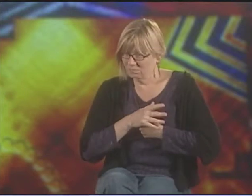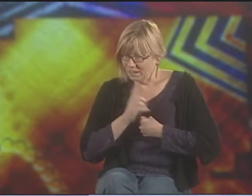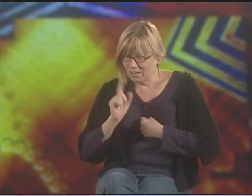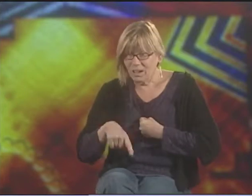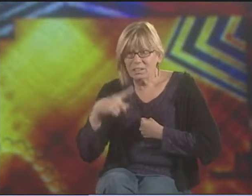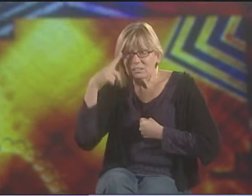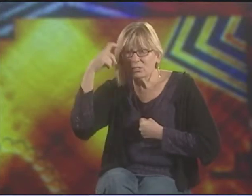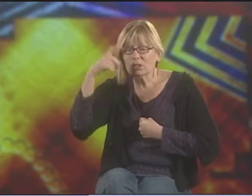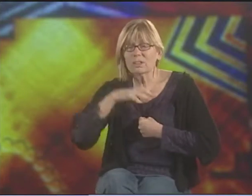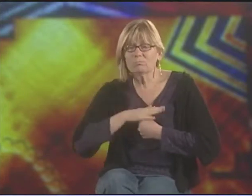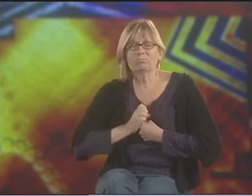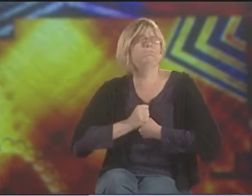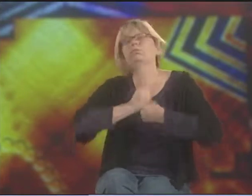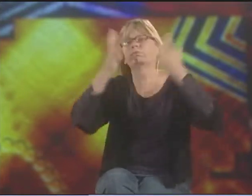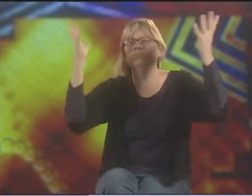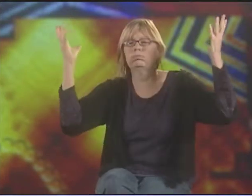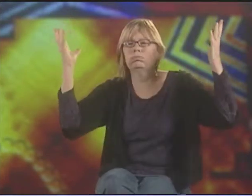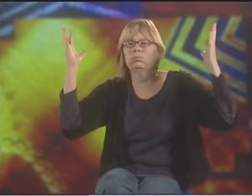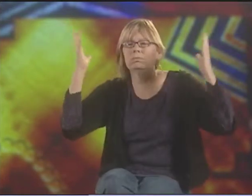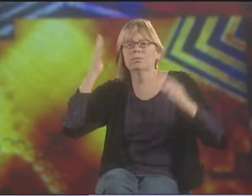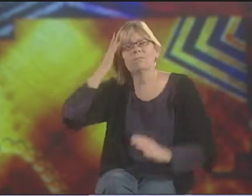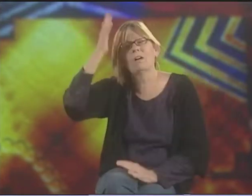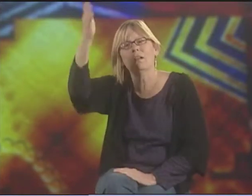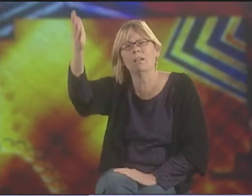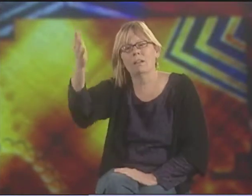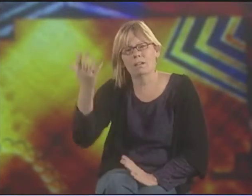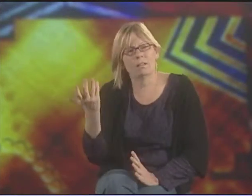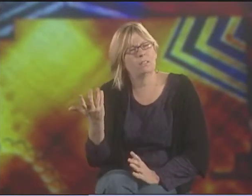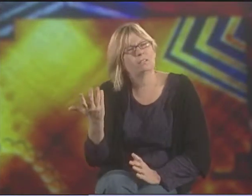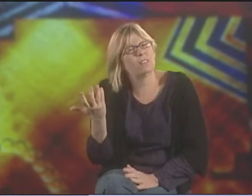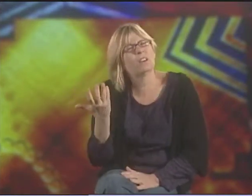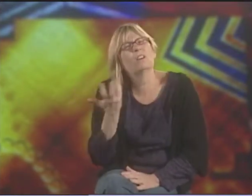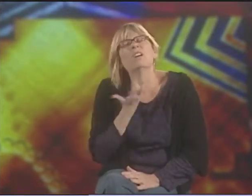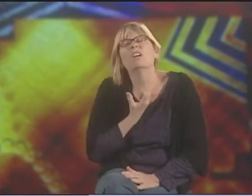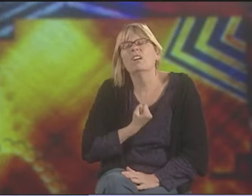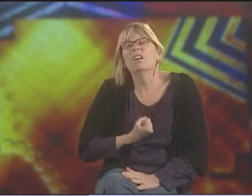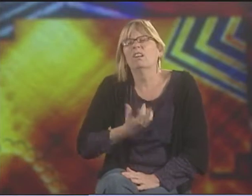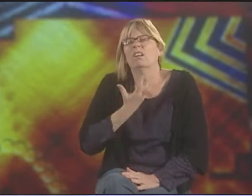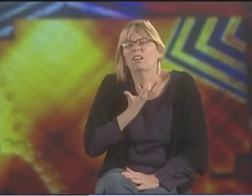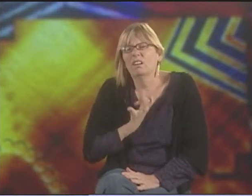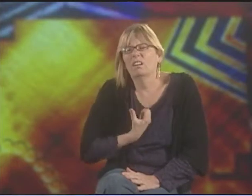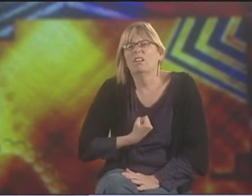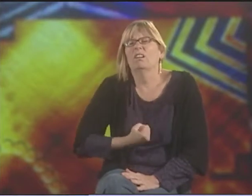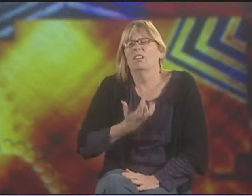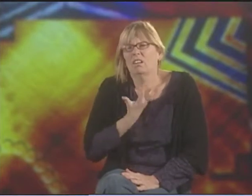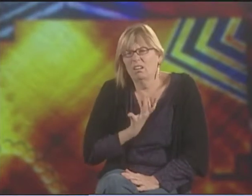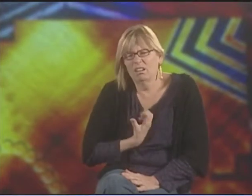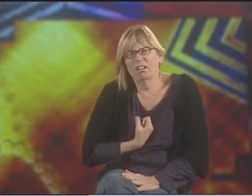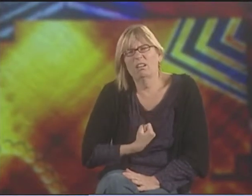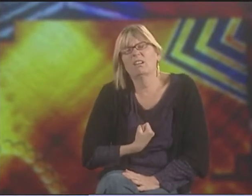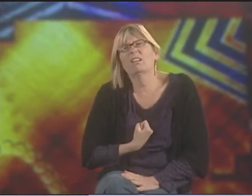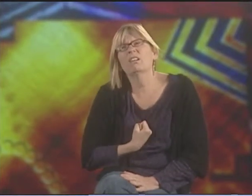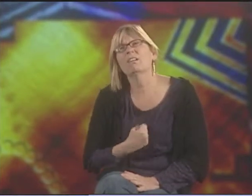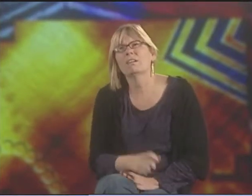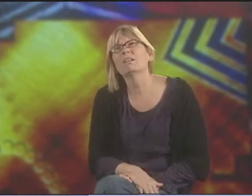THE LANGSTON HUGHES ONE, THAT YOU CAN'T DREAM IF YOU HAVE TO SWALLOW YOUR DREAMS, IF YOU HAVE TO HOLD THEM IN.